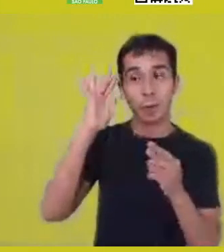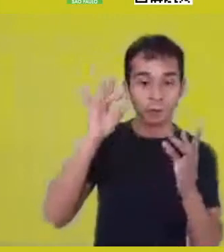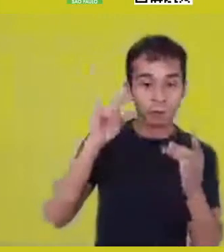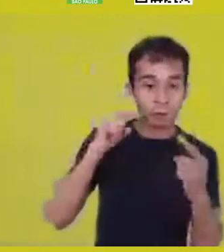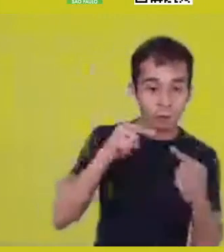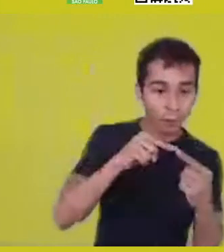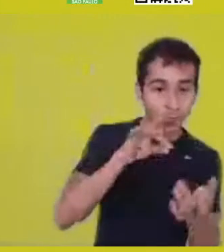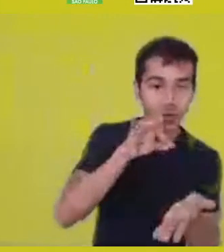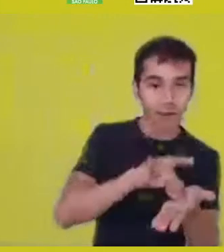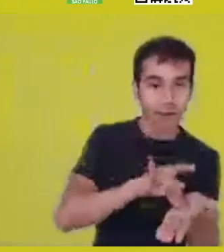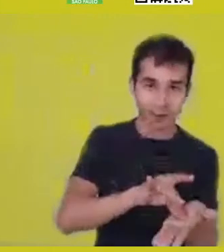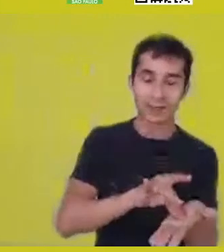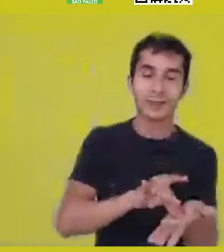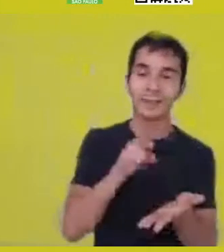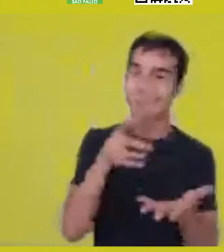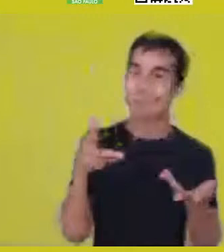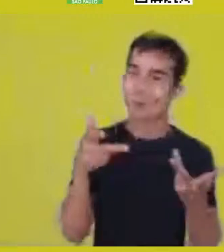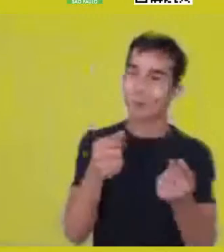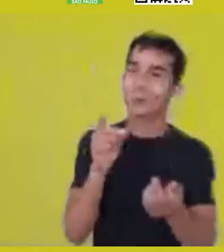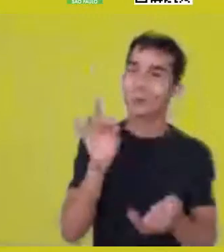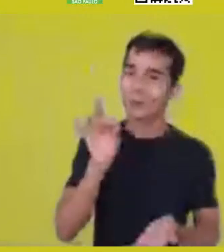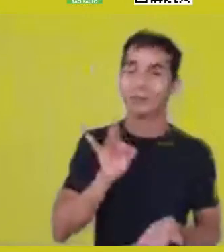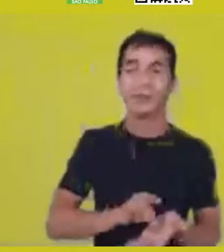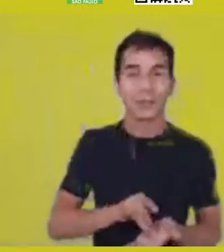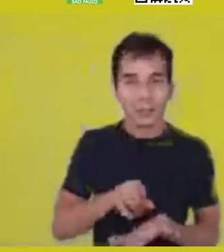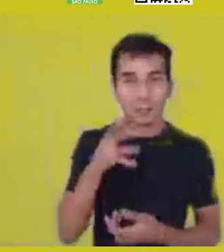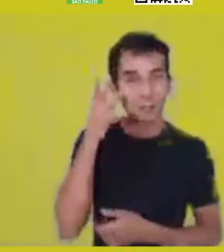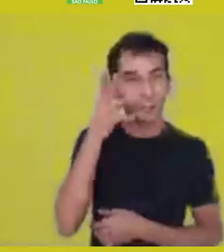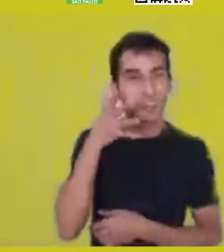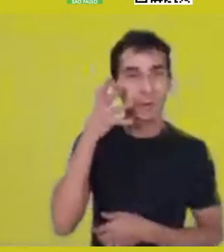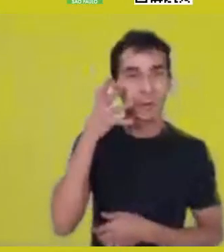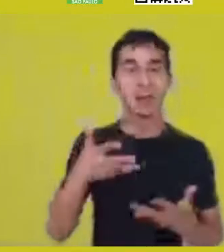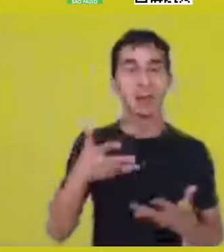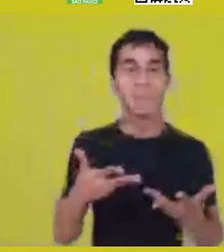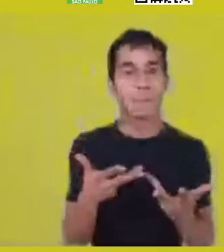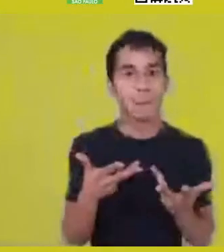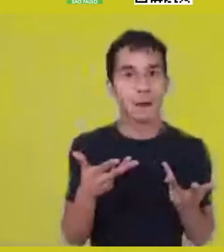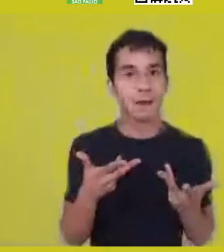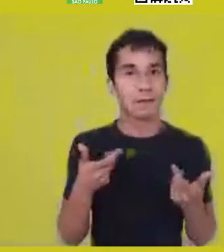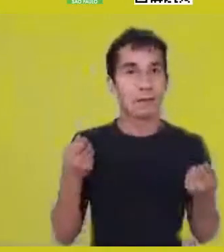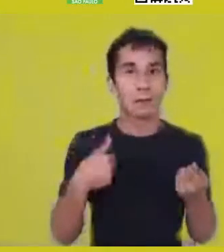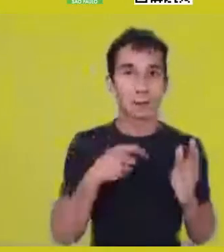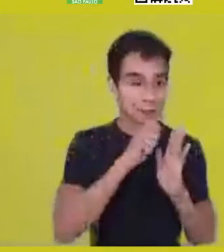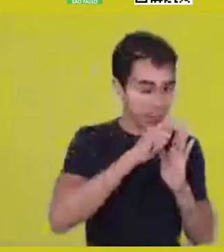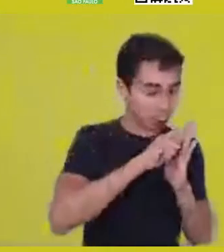among so many other incredible things I’ve written down,